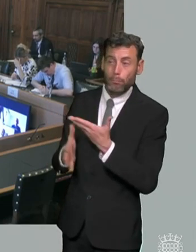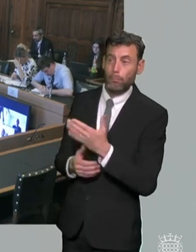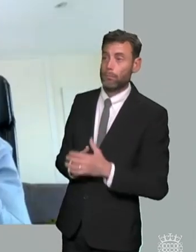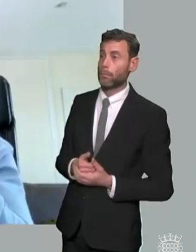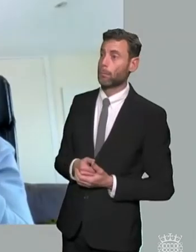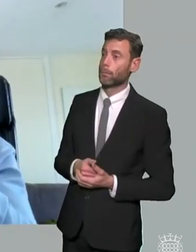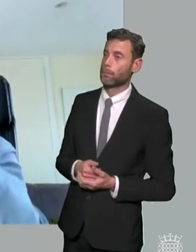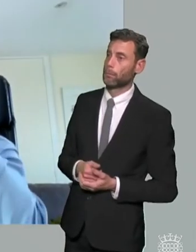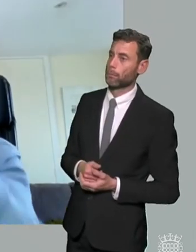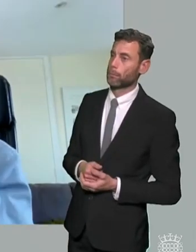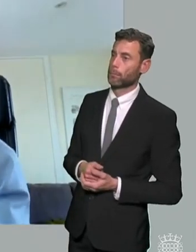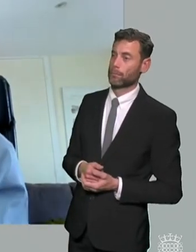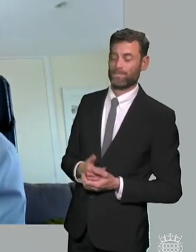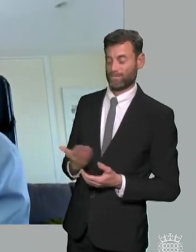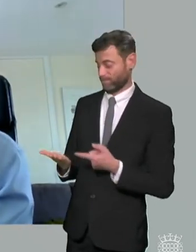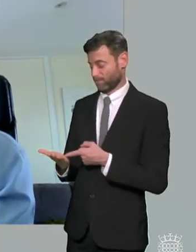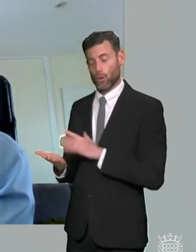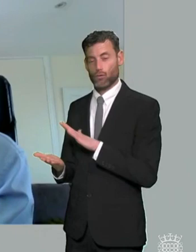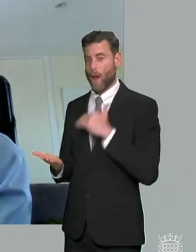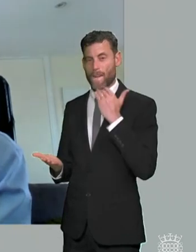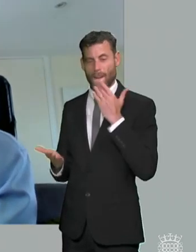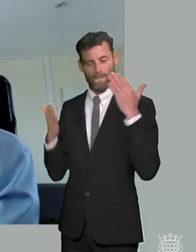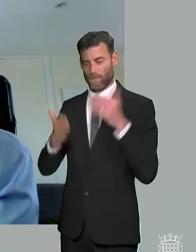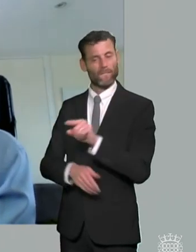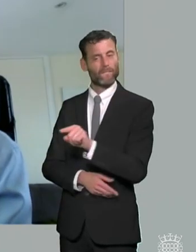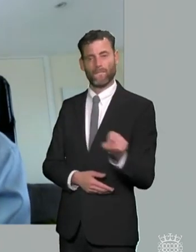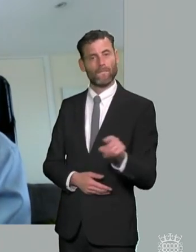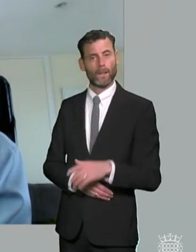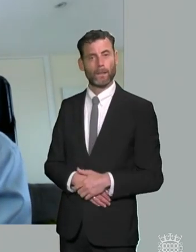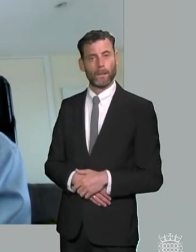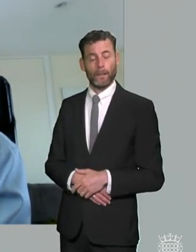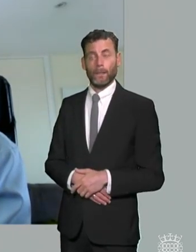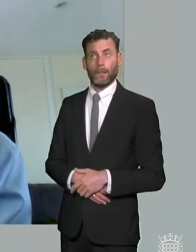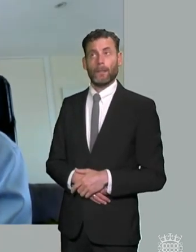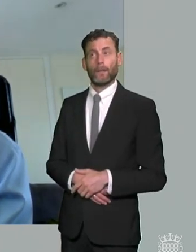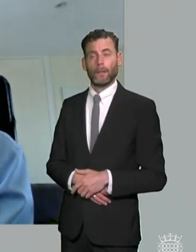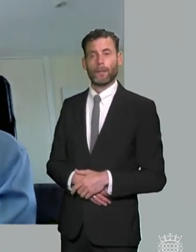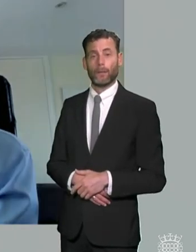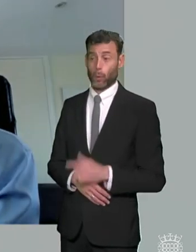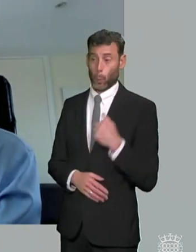yeah um no it doesn't um and and i i completely i think we completely share your concerns because